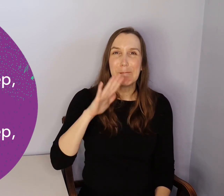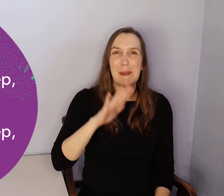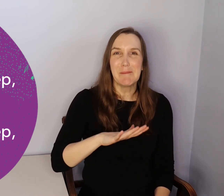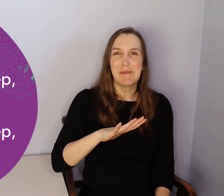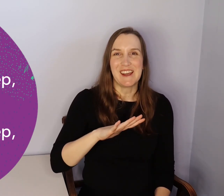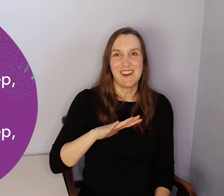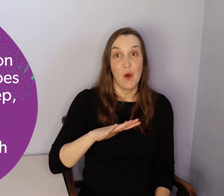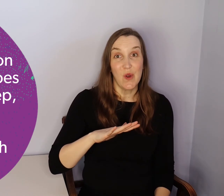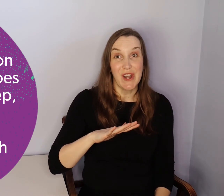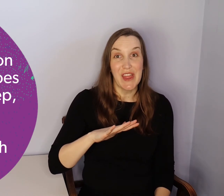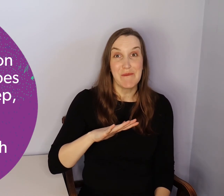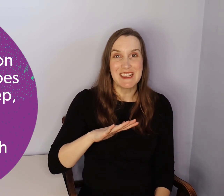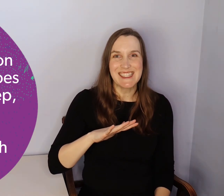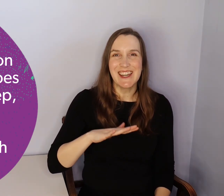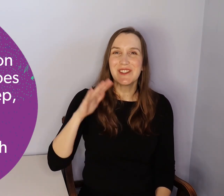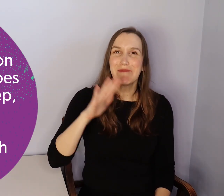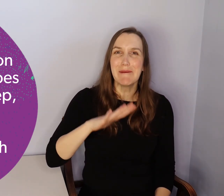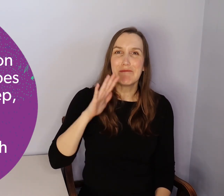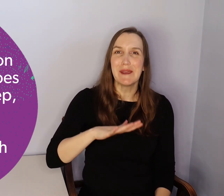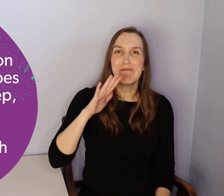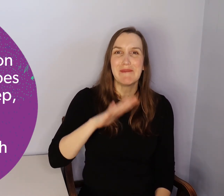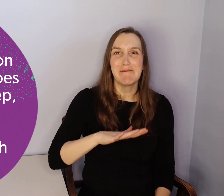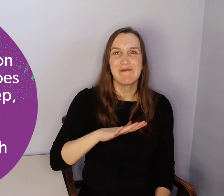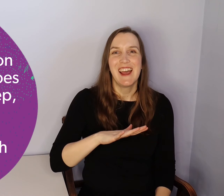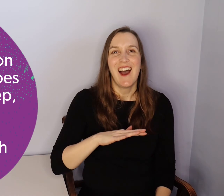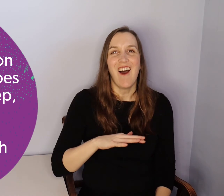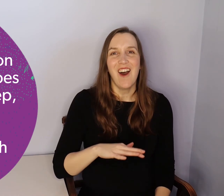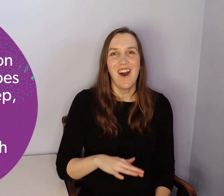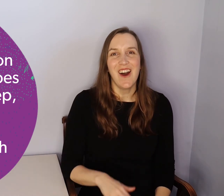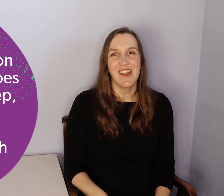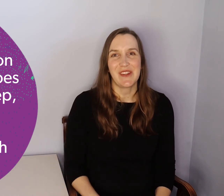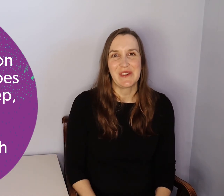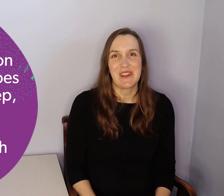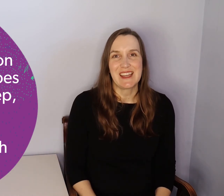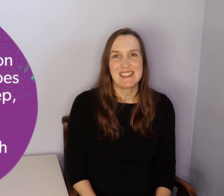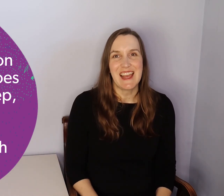the horn on the bus, goes beep, beep, beep all through the town.